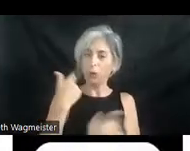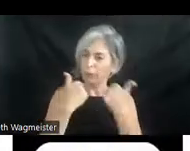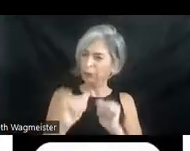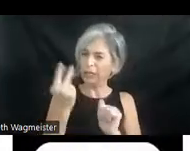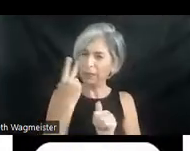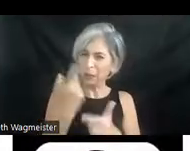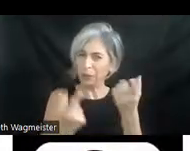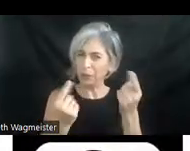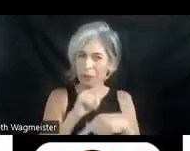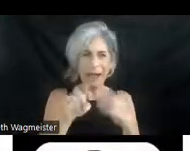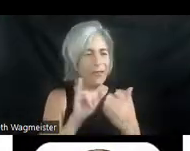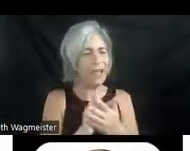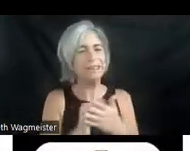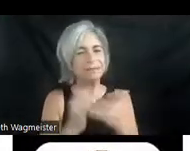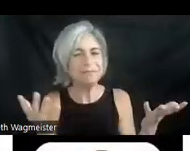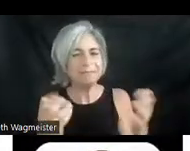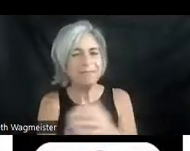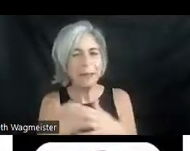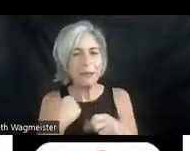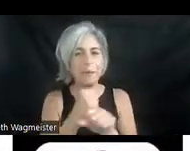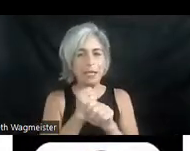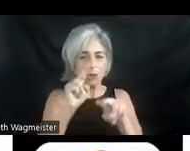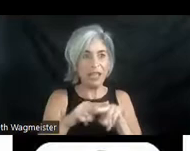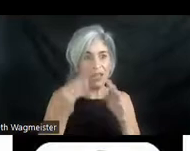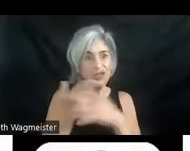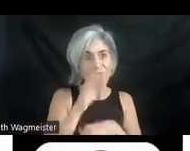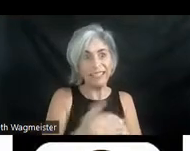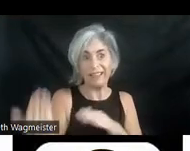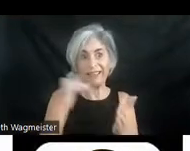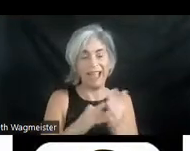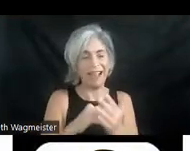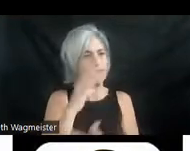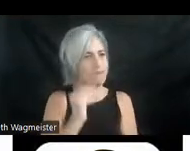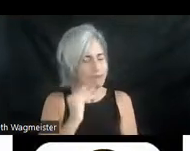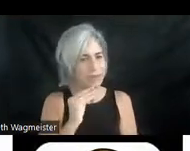I'm going to make you sit through this again. This is going to take until next Tuesday I